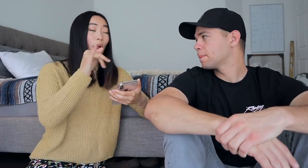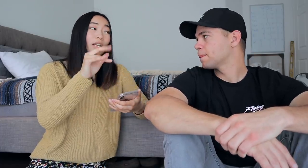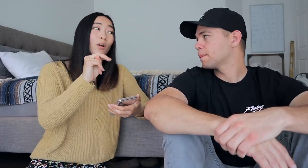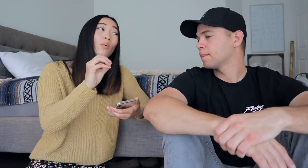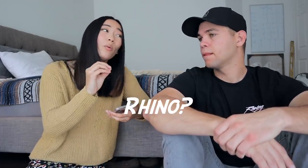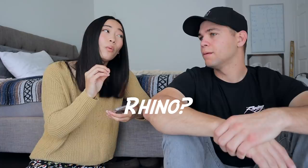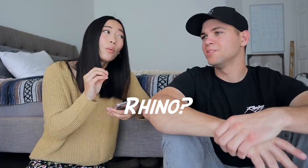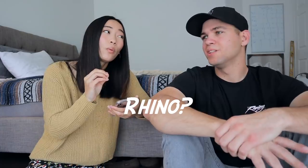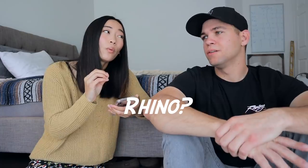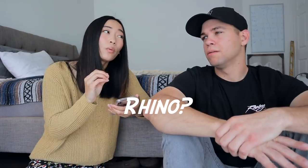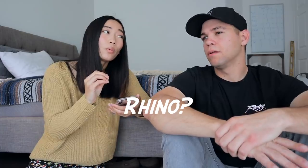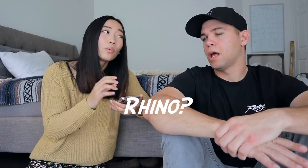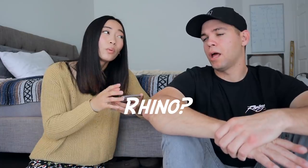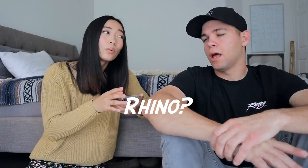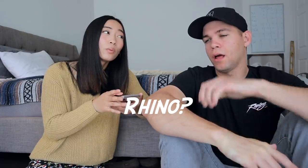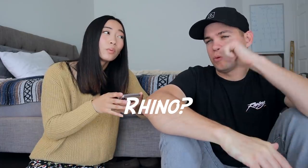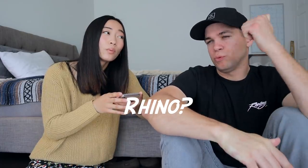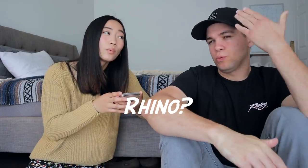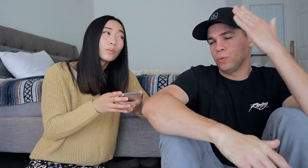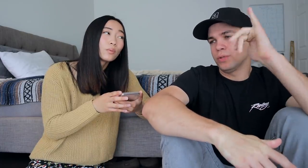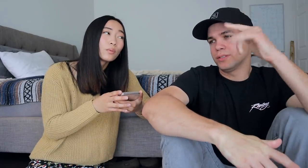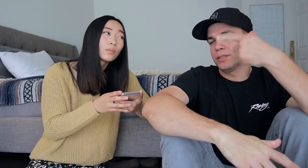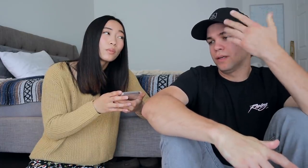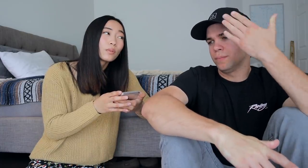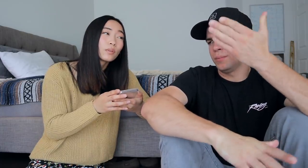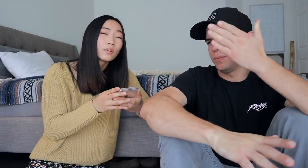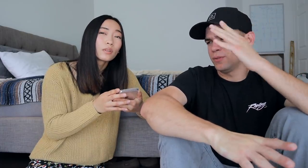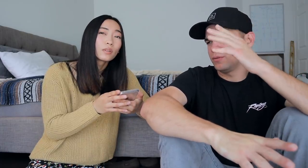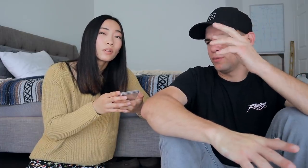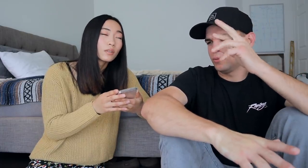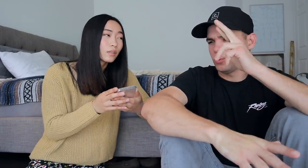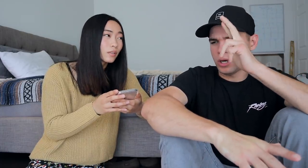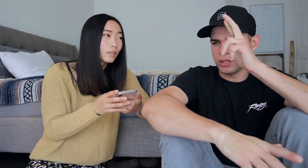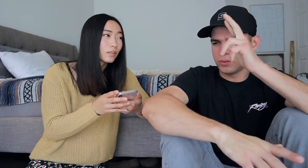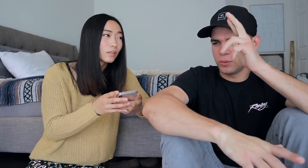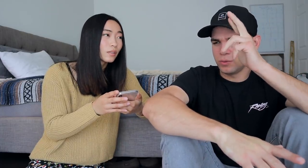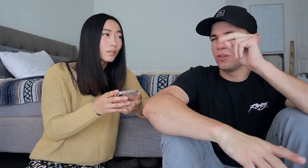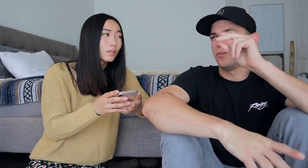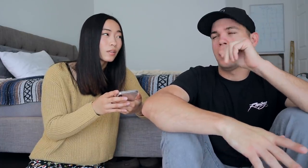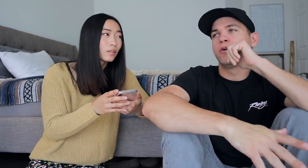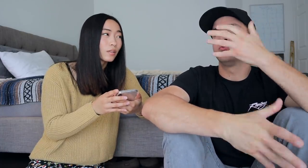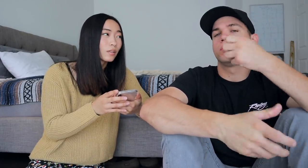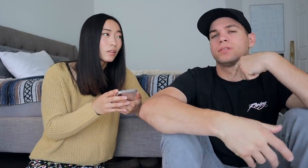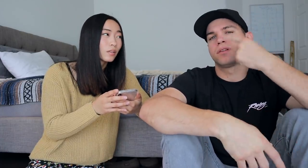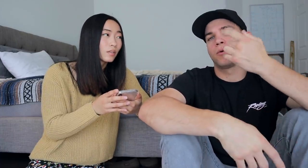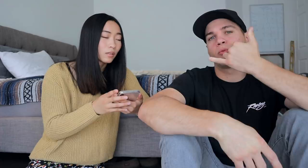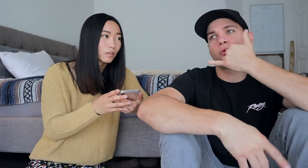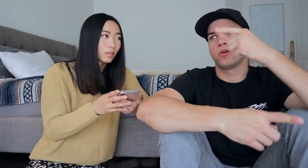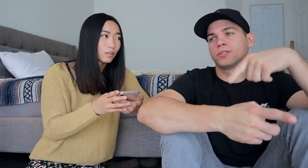we have rhino I don't know that sign... maybe rhino? no I don't want to tell the wrong sign